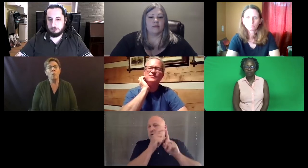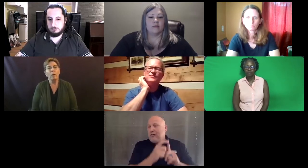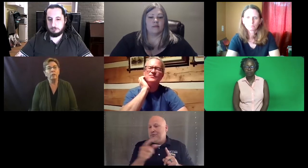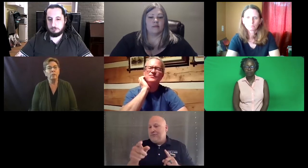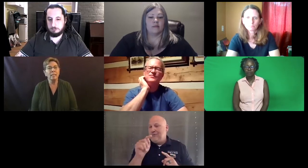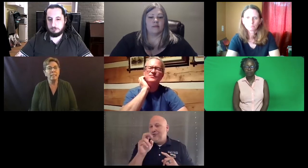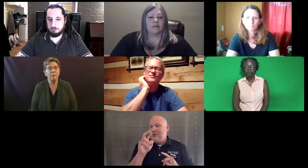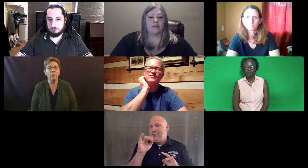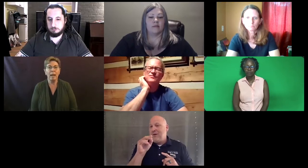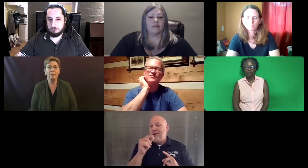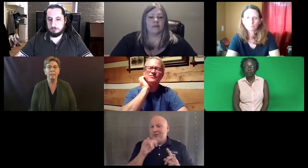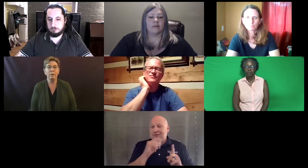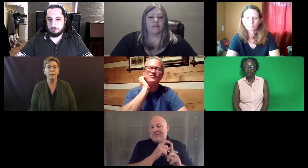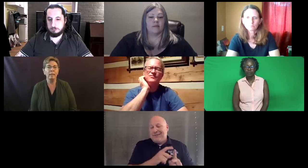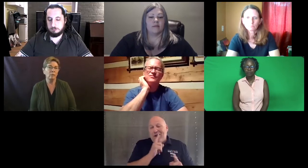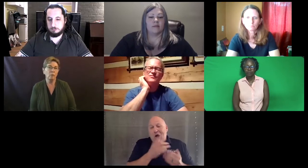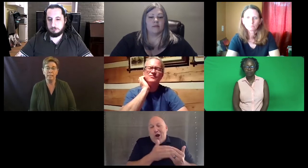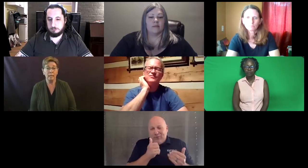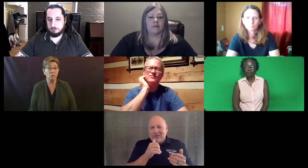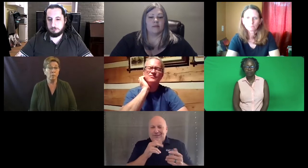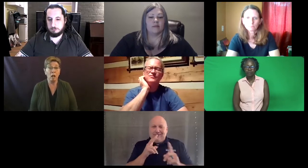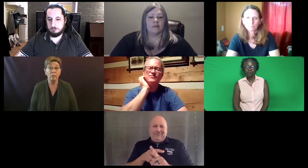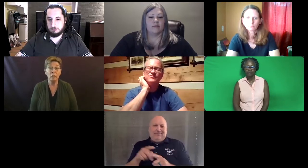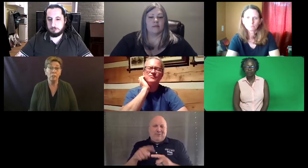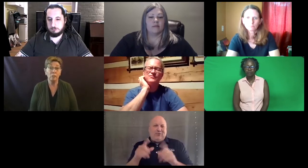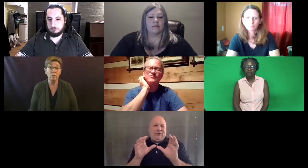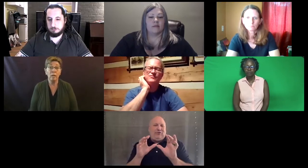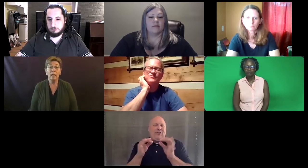What are you testing? Vocabulary? Is it a terminology issue?